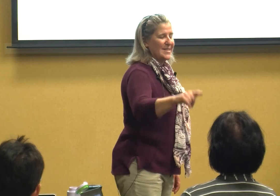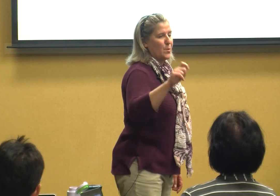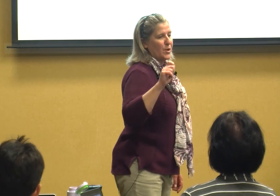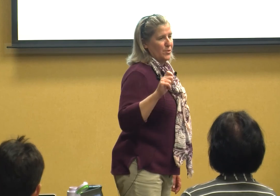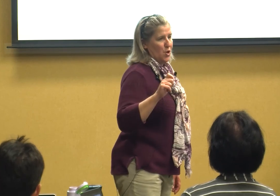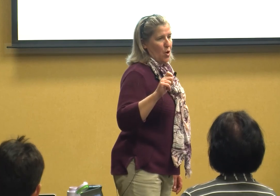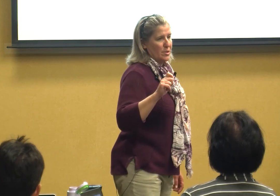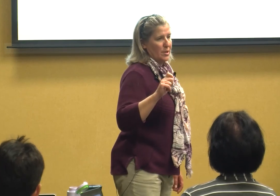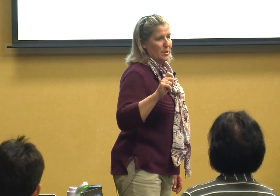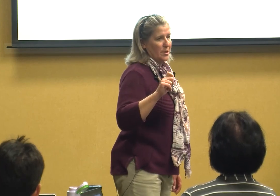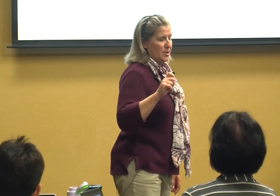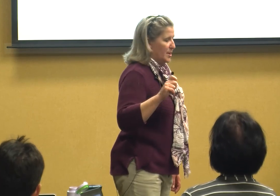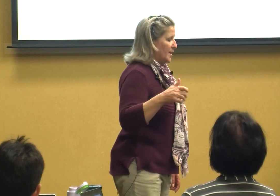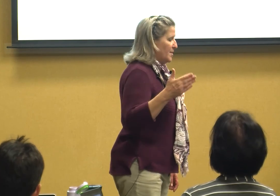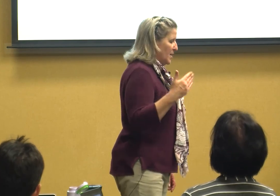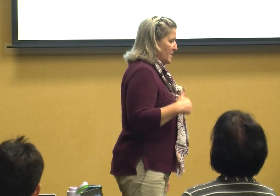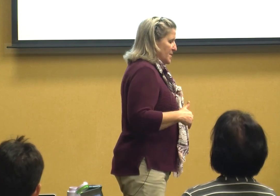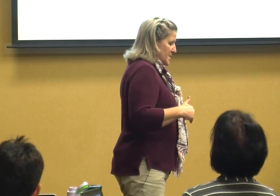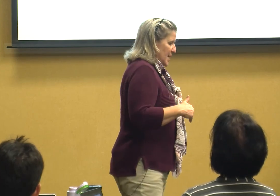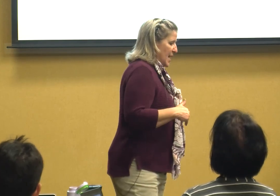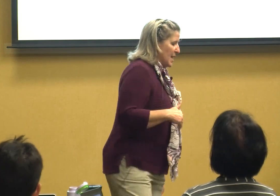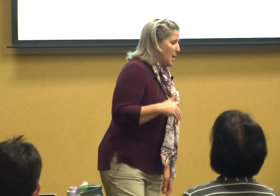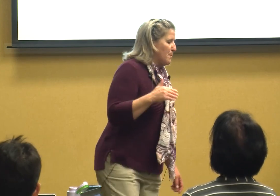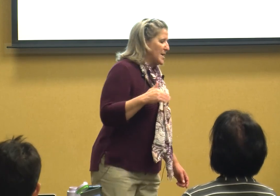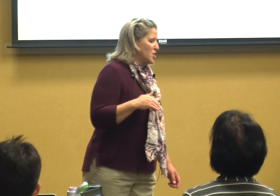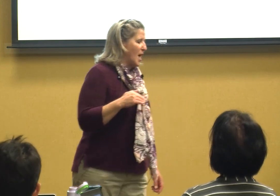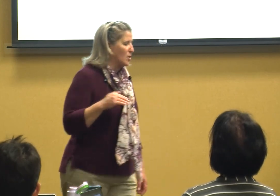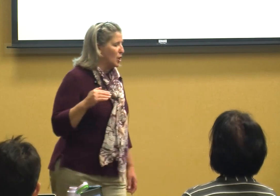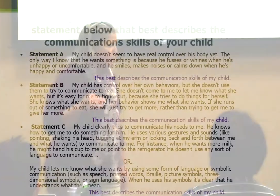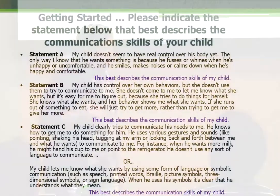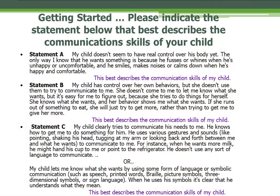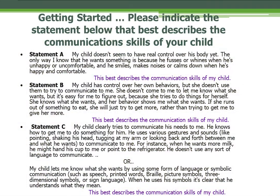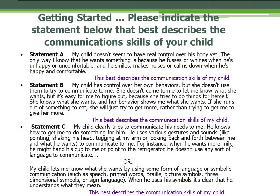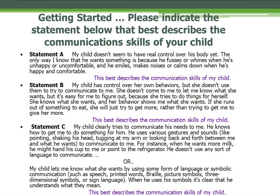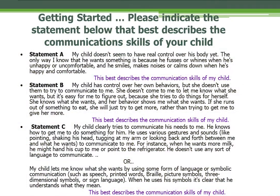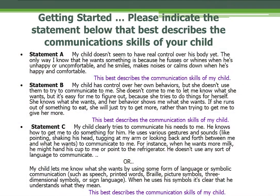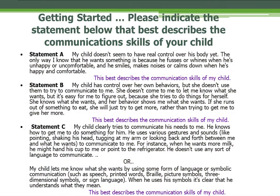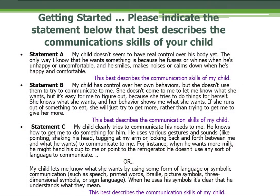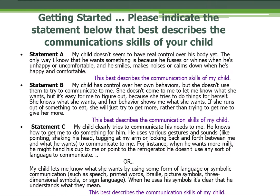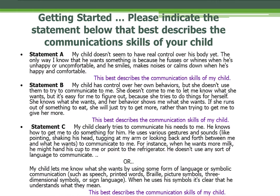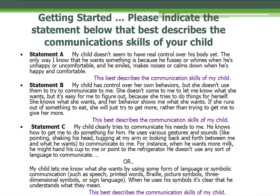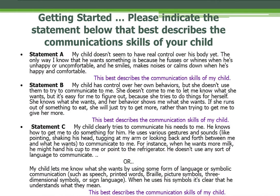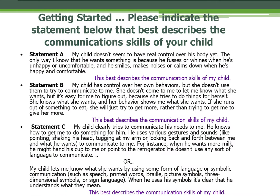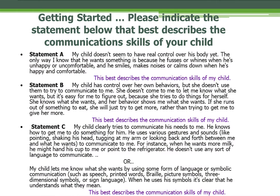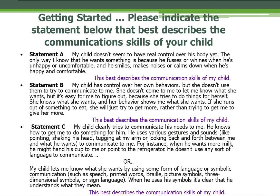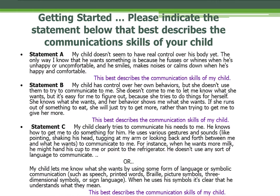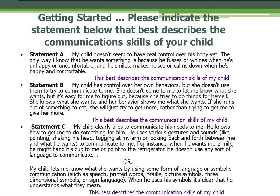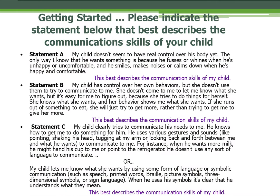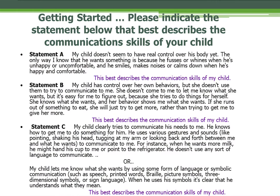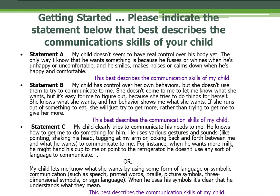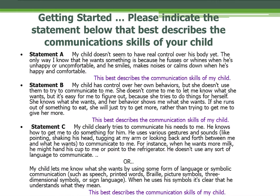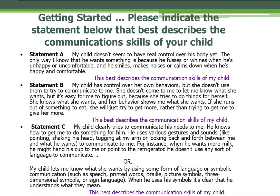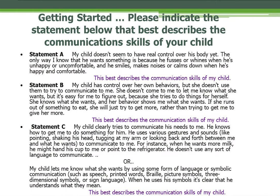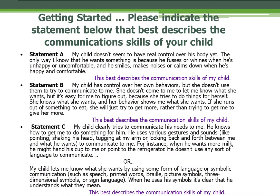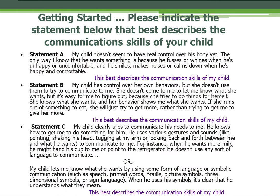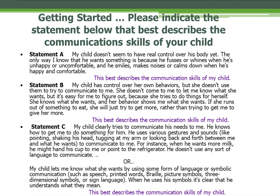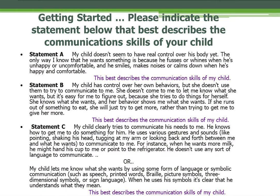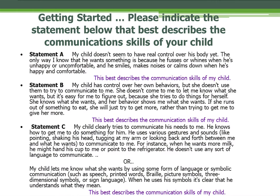where you start then see my child clearly tries to communicate his needs to me he knows how to get me